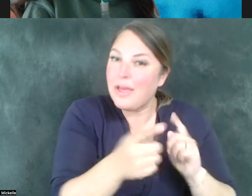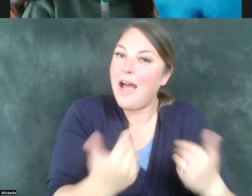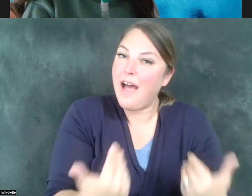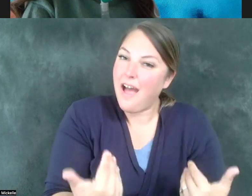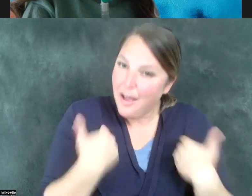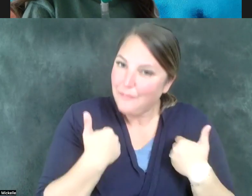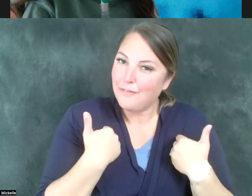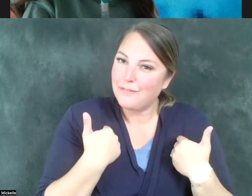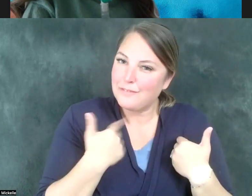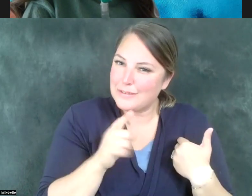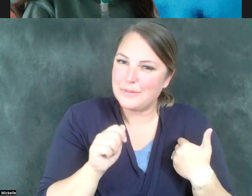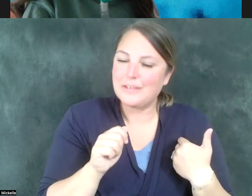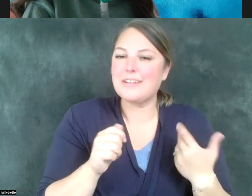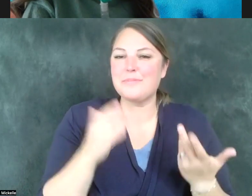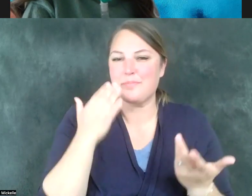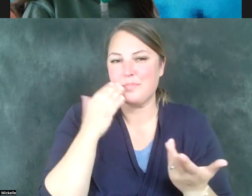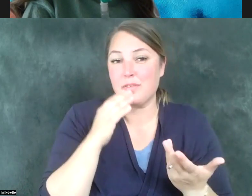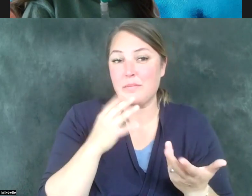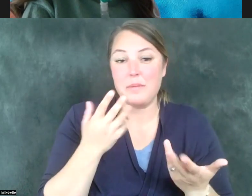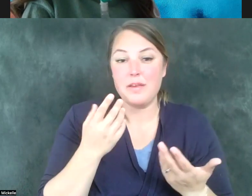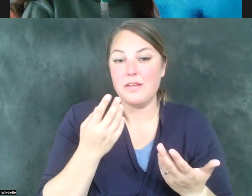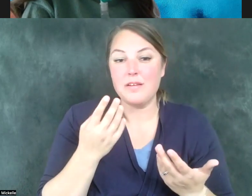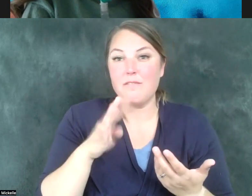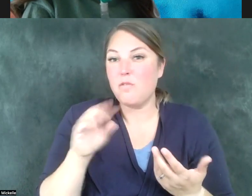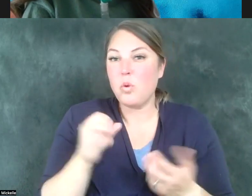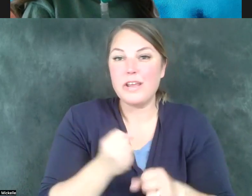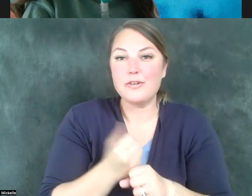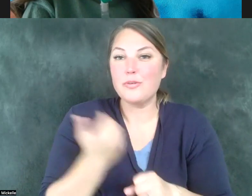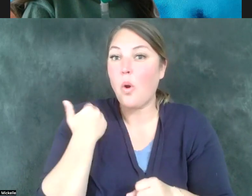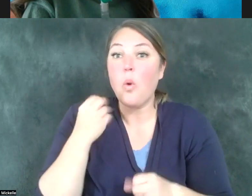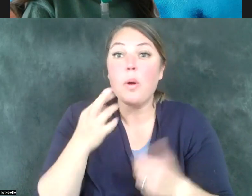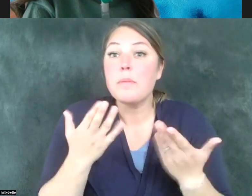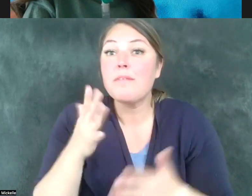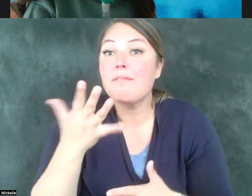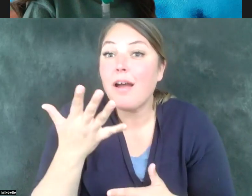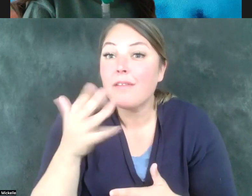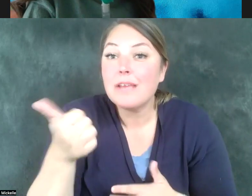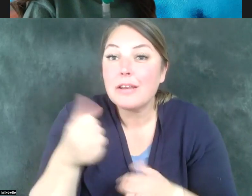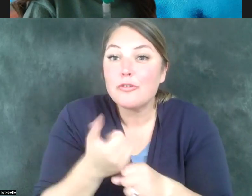years ago or even 5, 10 years ago, they may not have had an opportunity to work